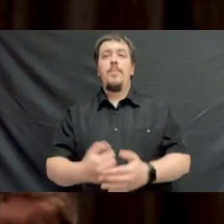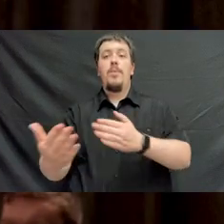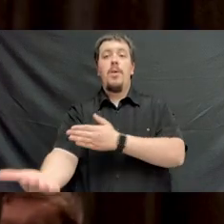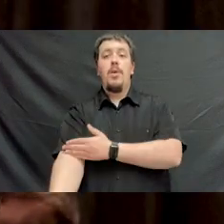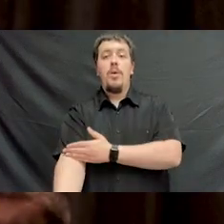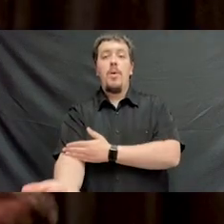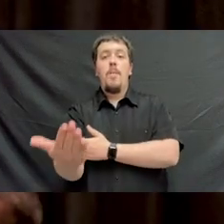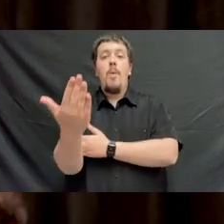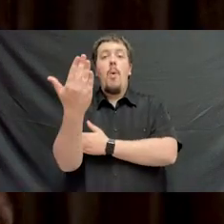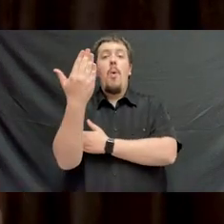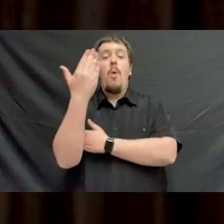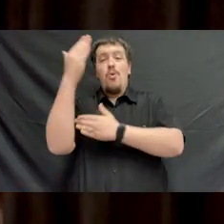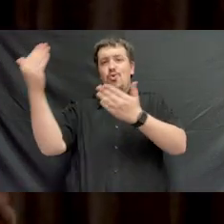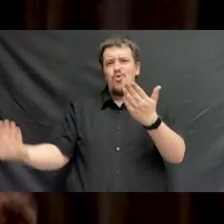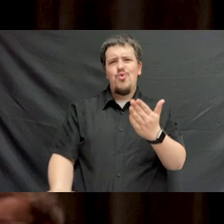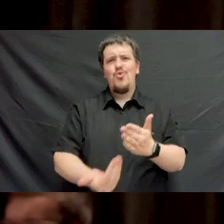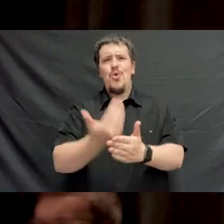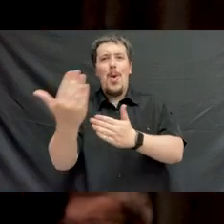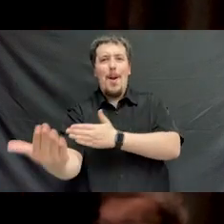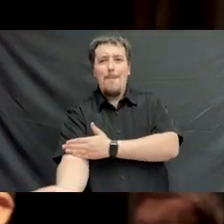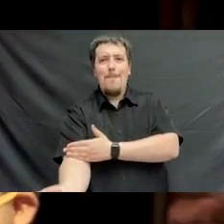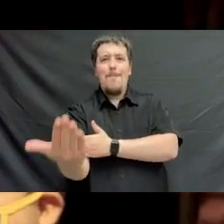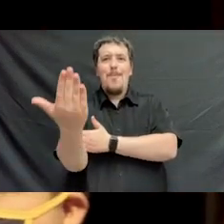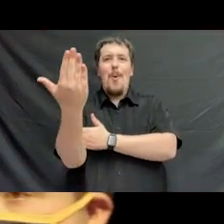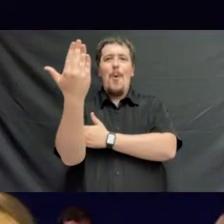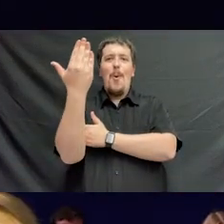Morning